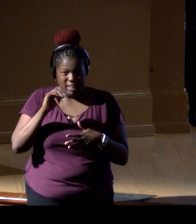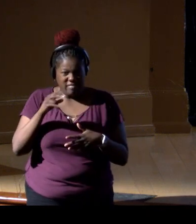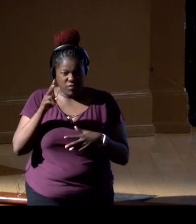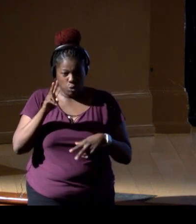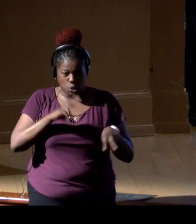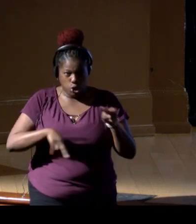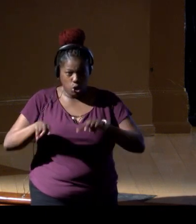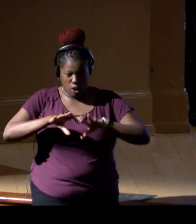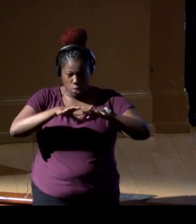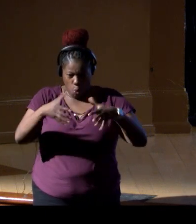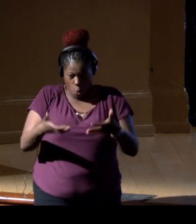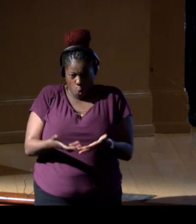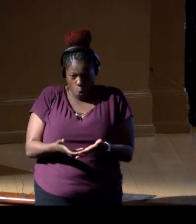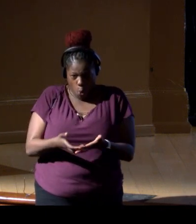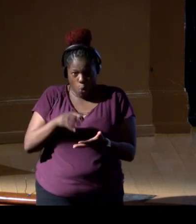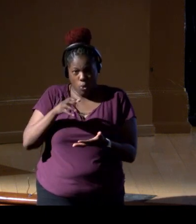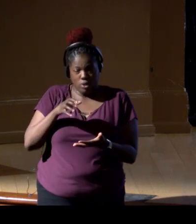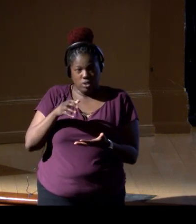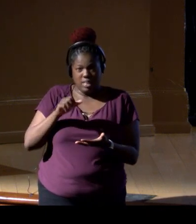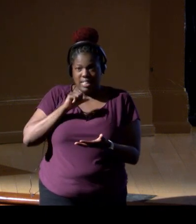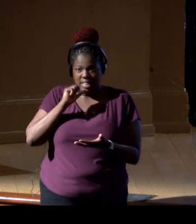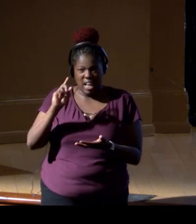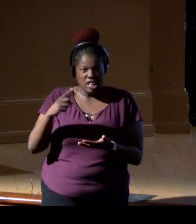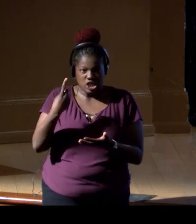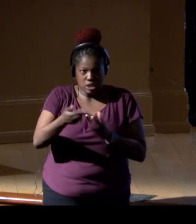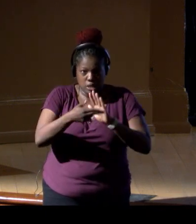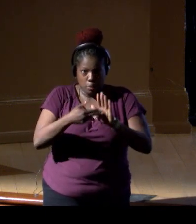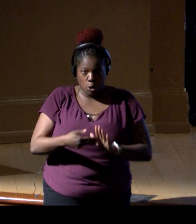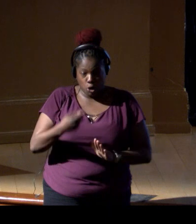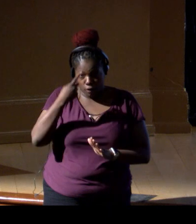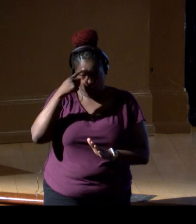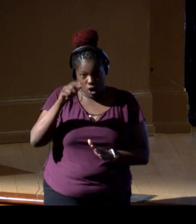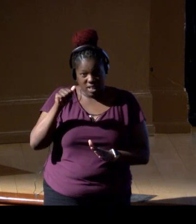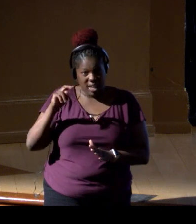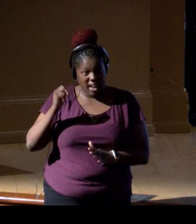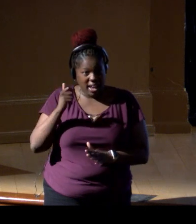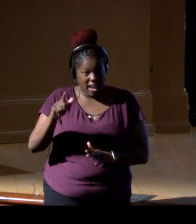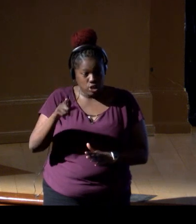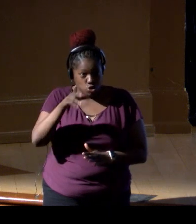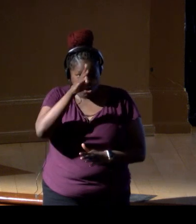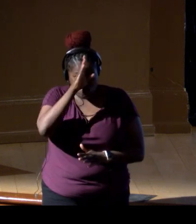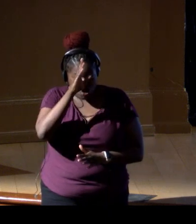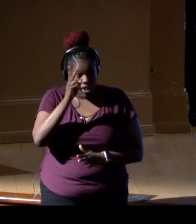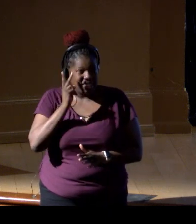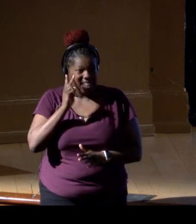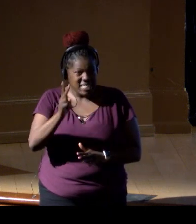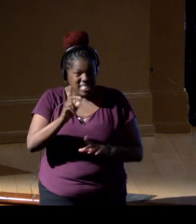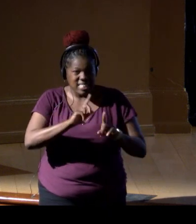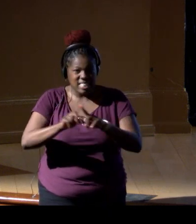not just at the marker for the angel shark, they were able to see all these other species,